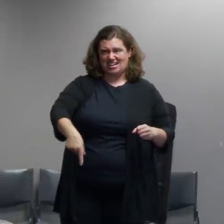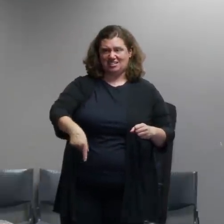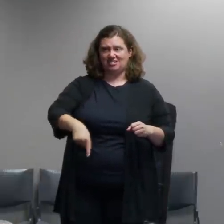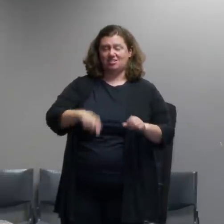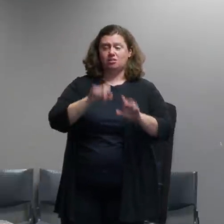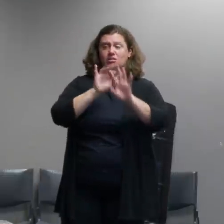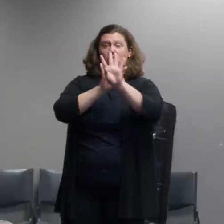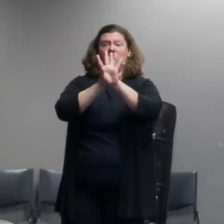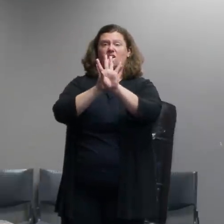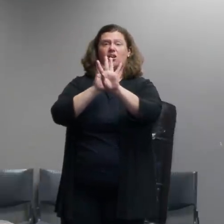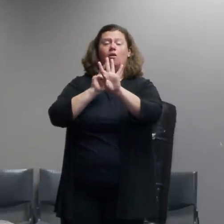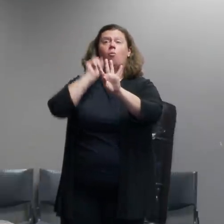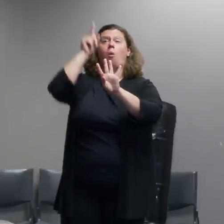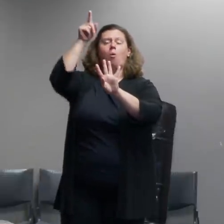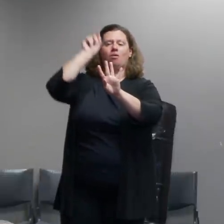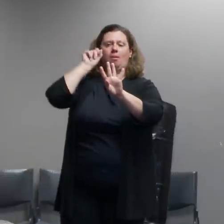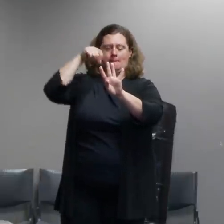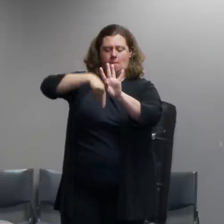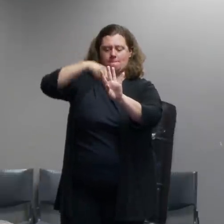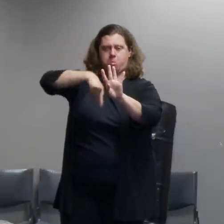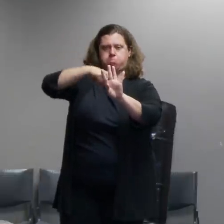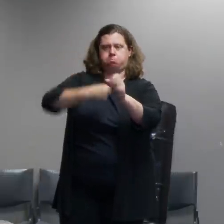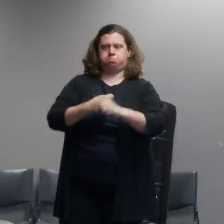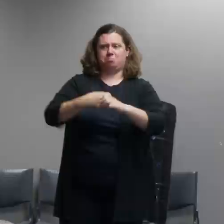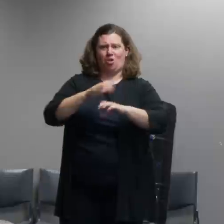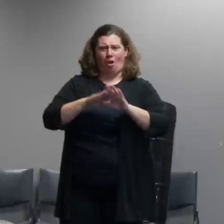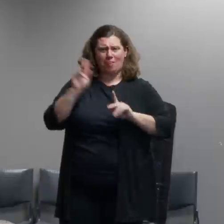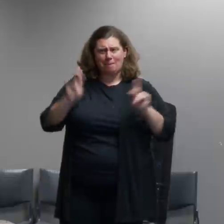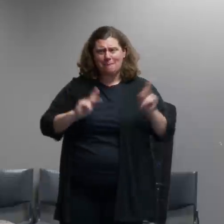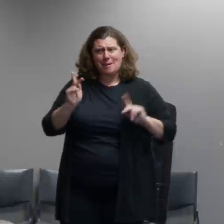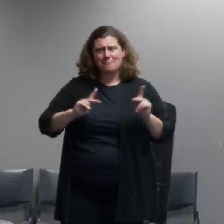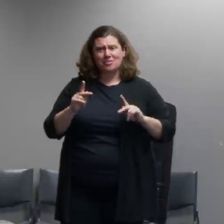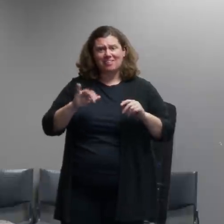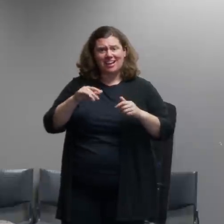when the the danger level gets to that point